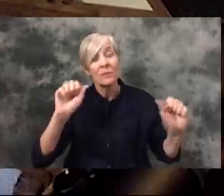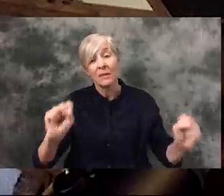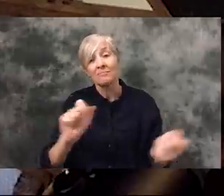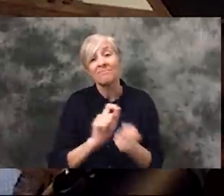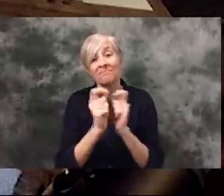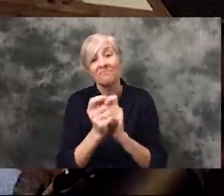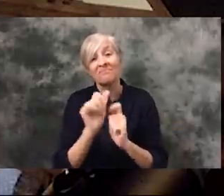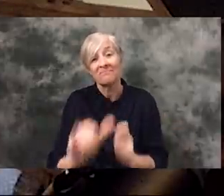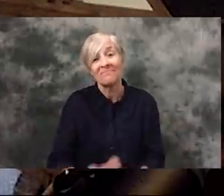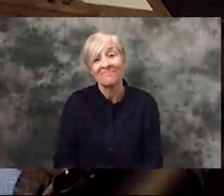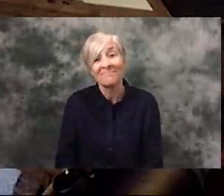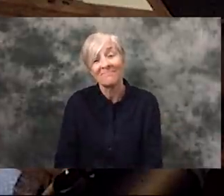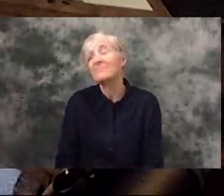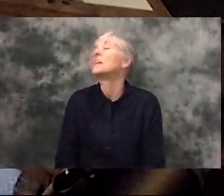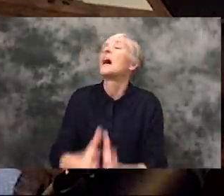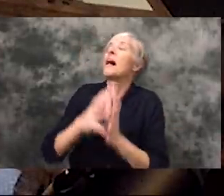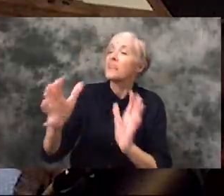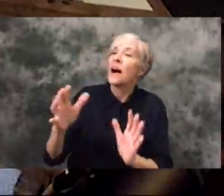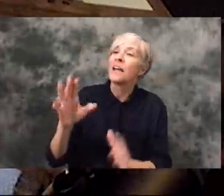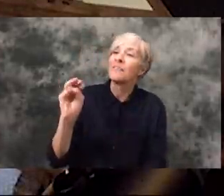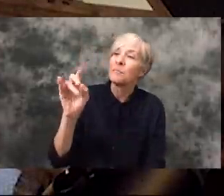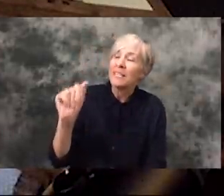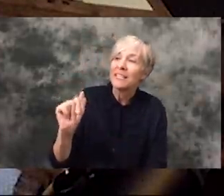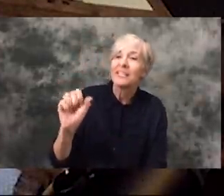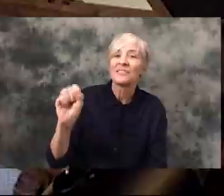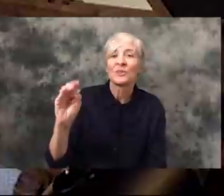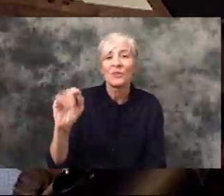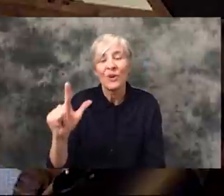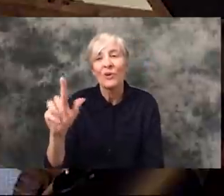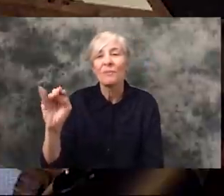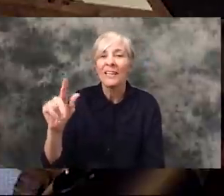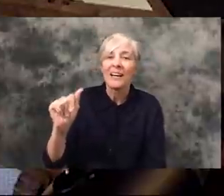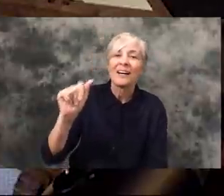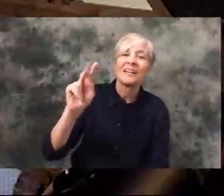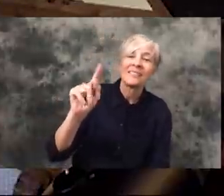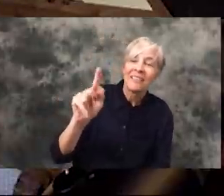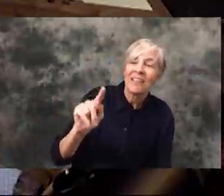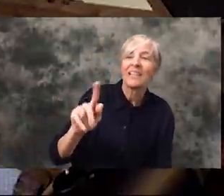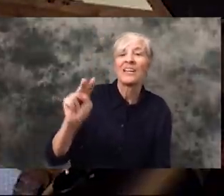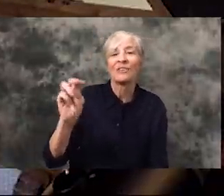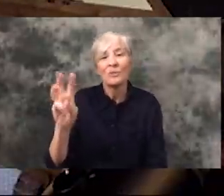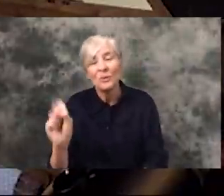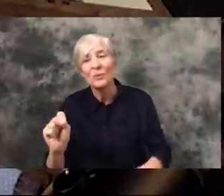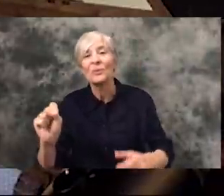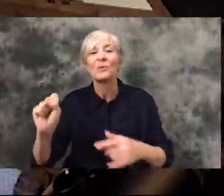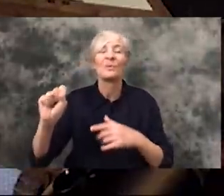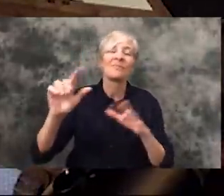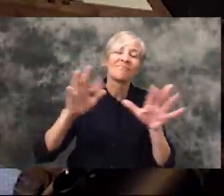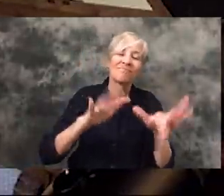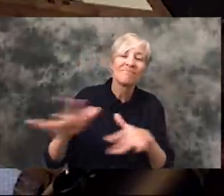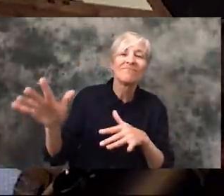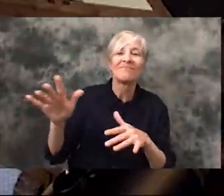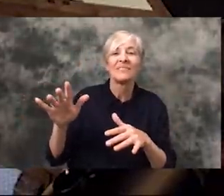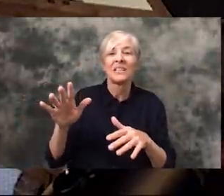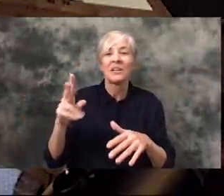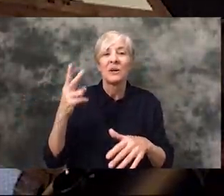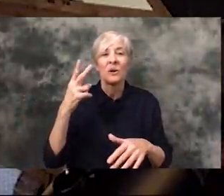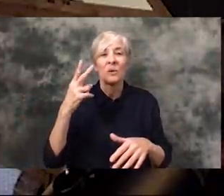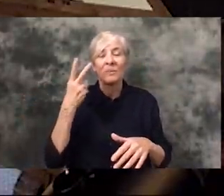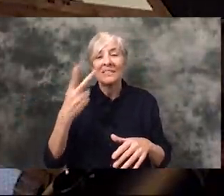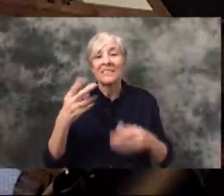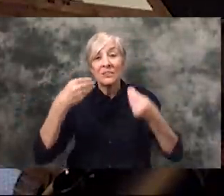There's a lot of media going out around Social Media, and also on the News showing lines that go for miles around